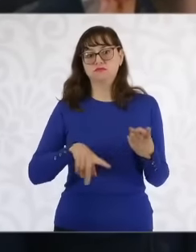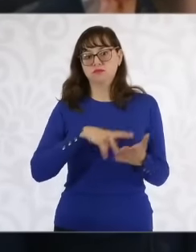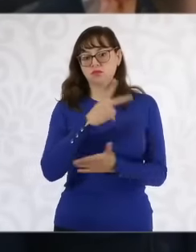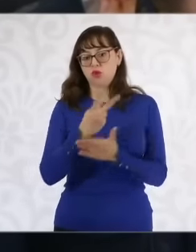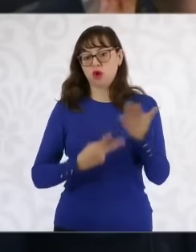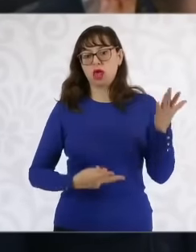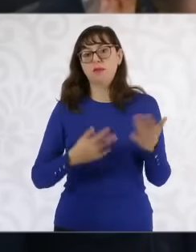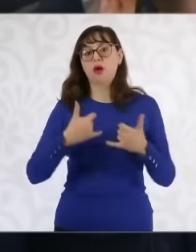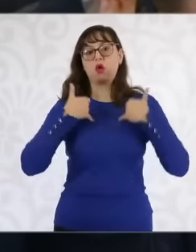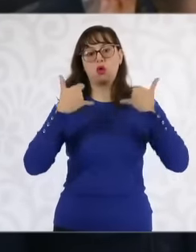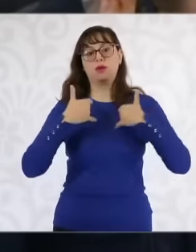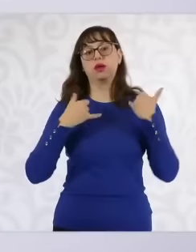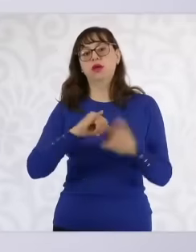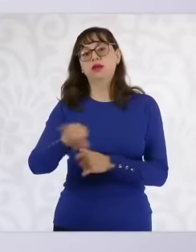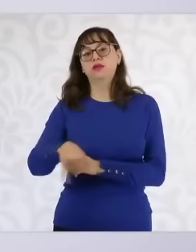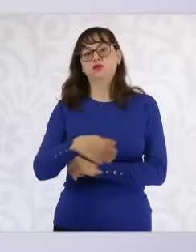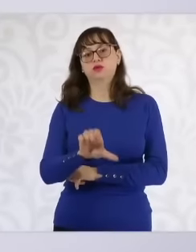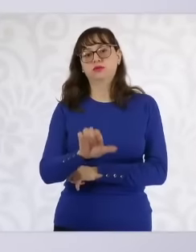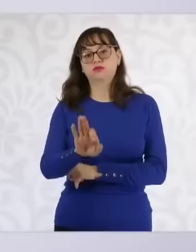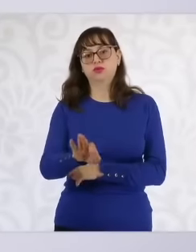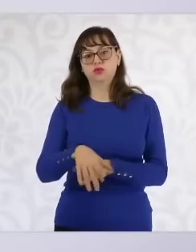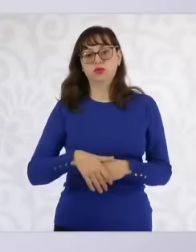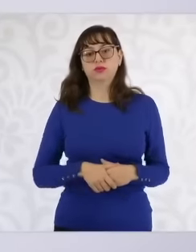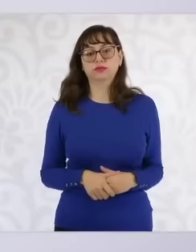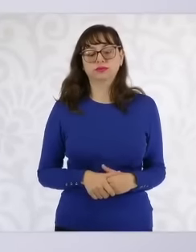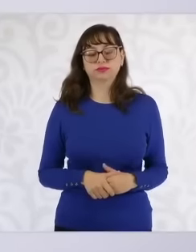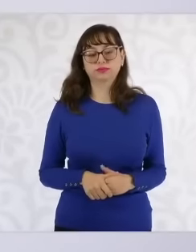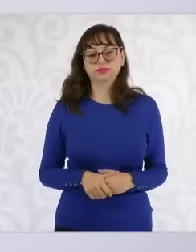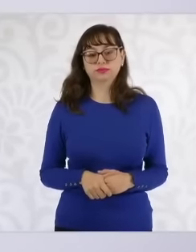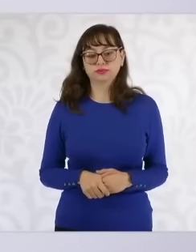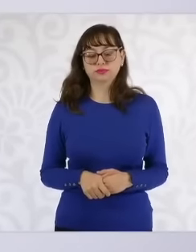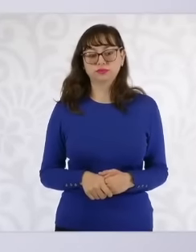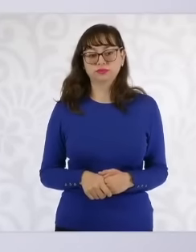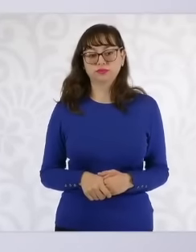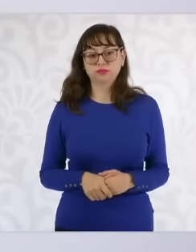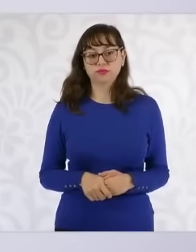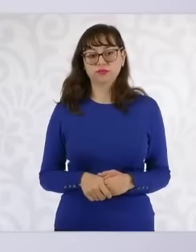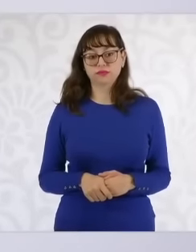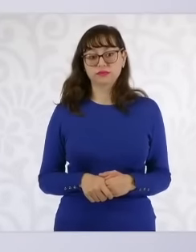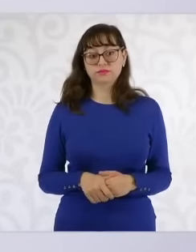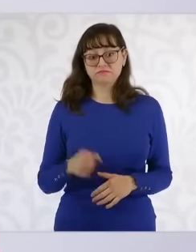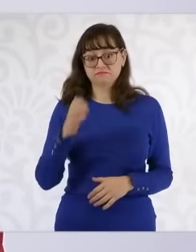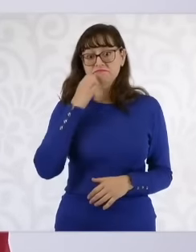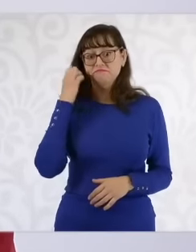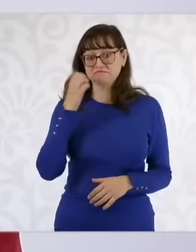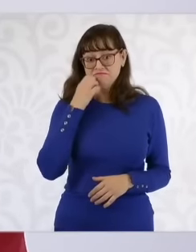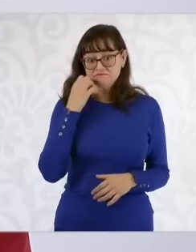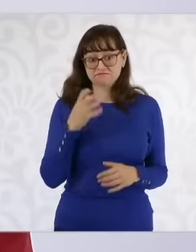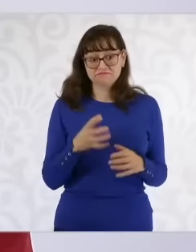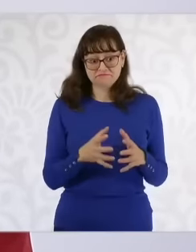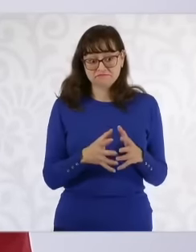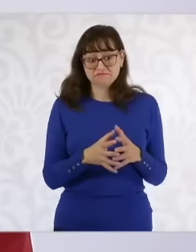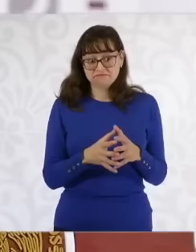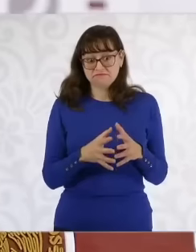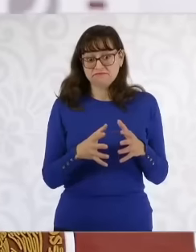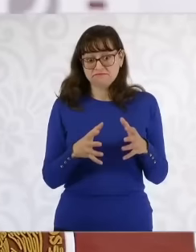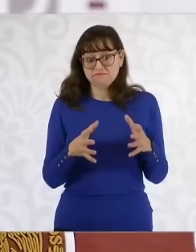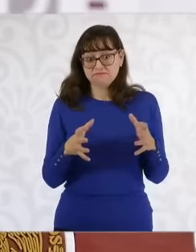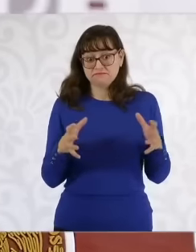building the future. Yes, we are going to increase the number of particularly preparatory schools and